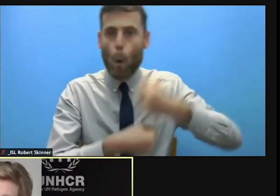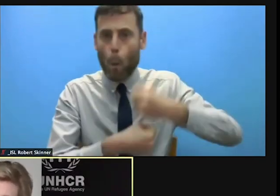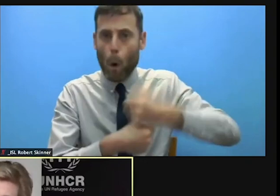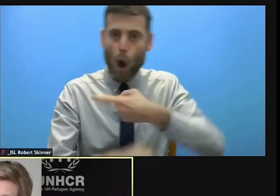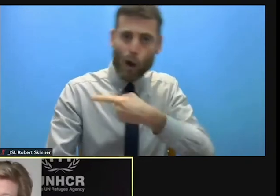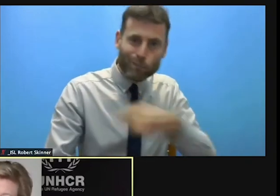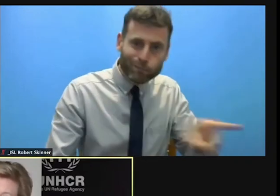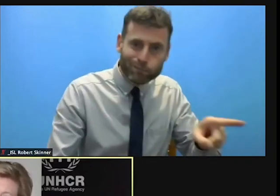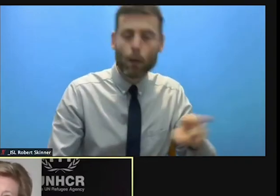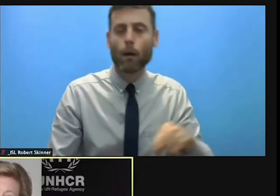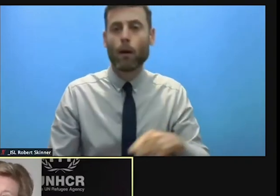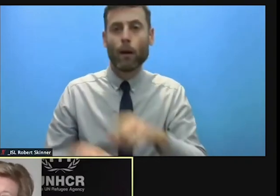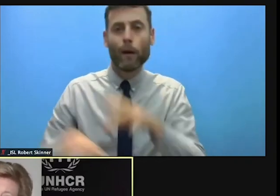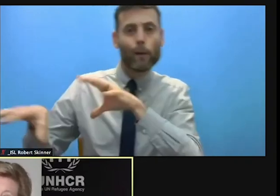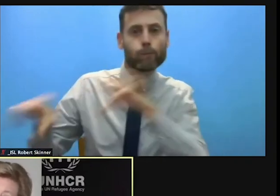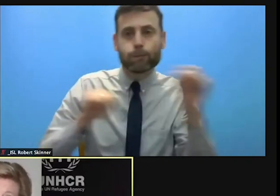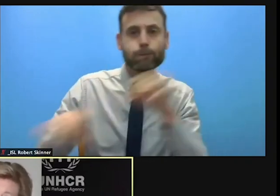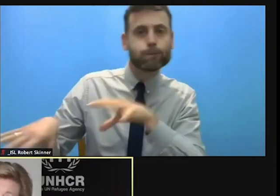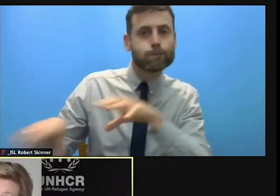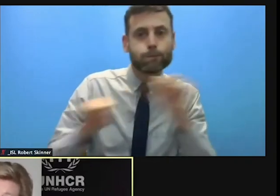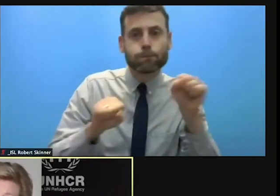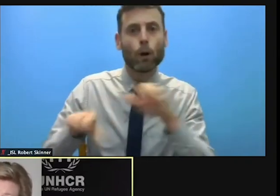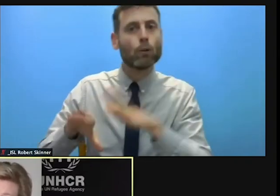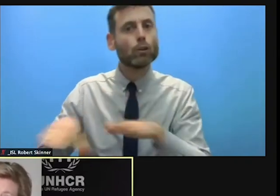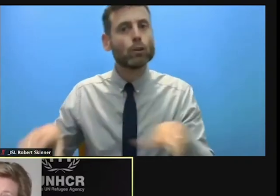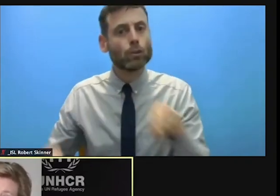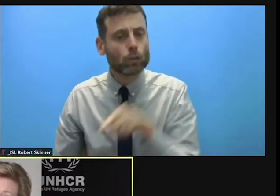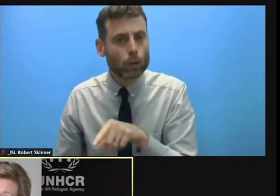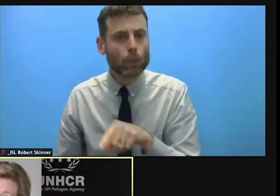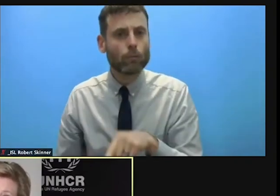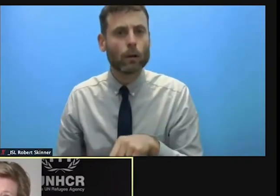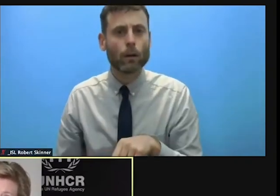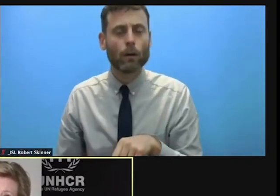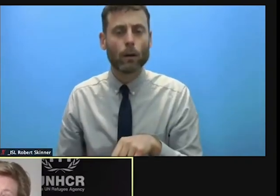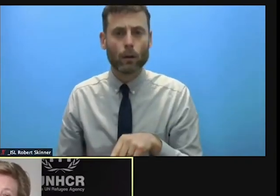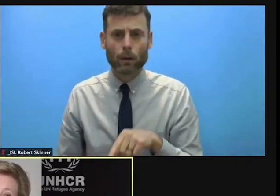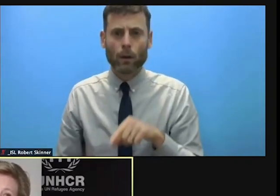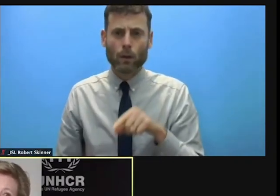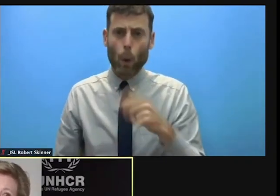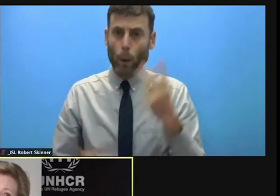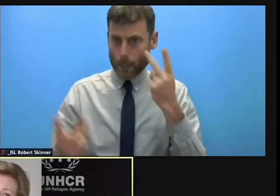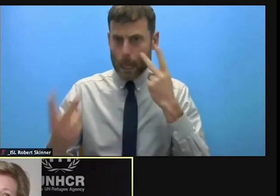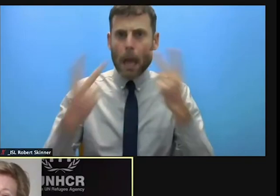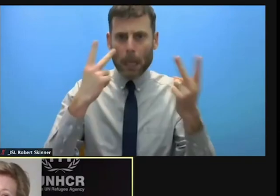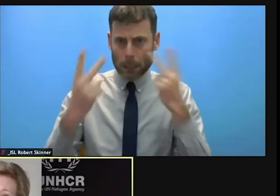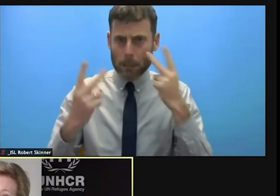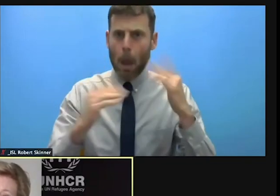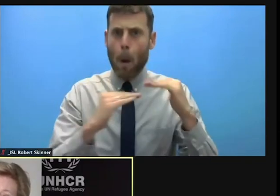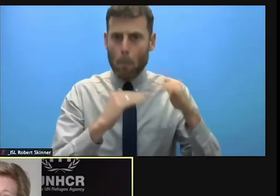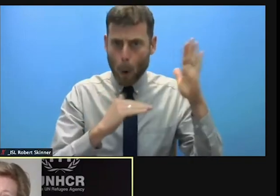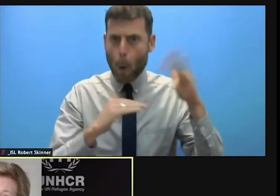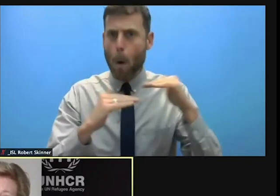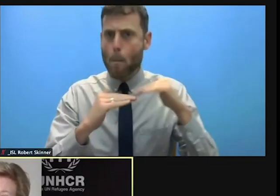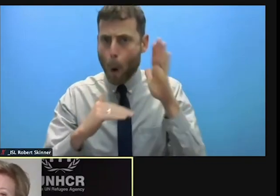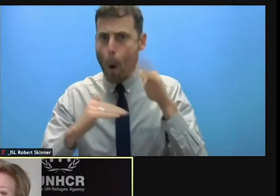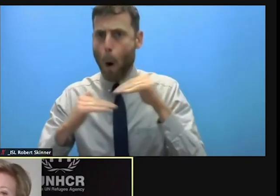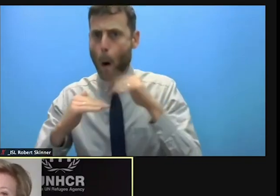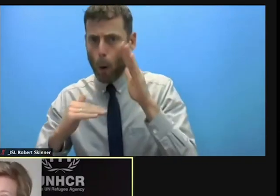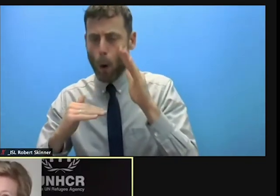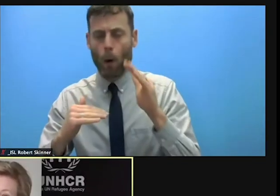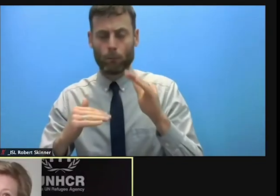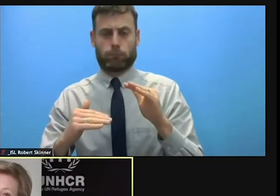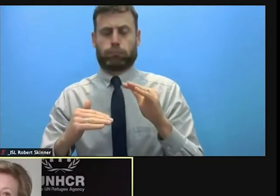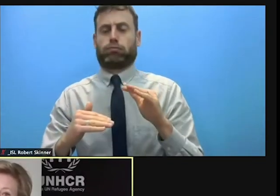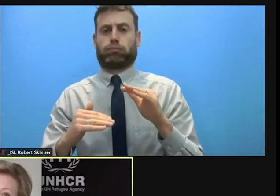rising. And being noticed across almost all of our field offices. So we're seeing an exacerbation of